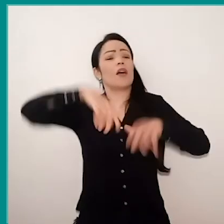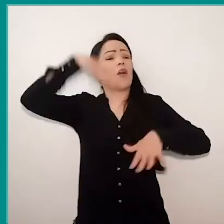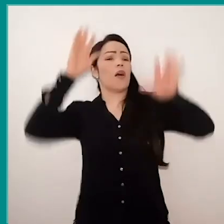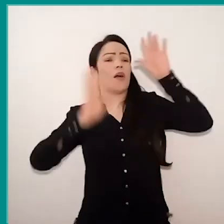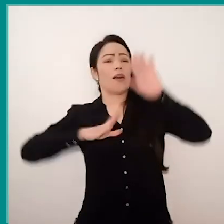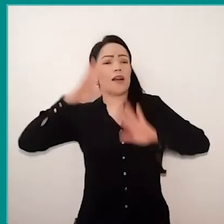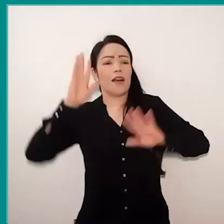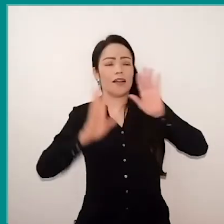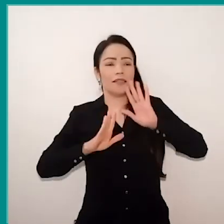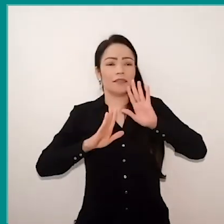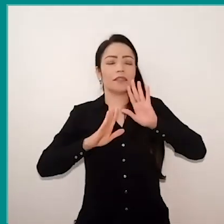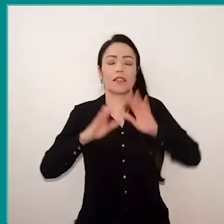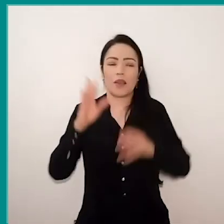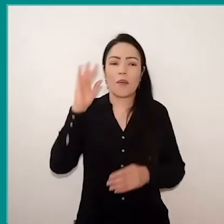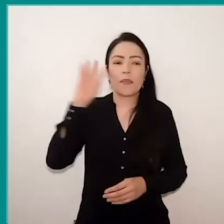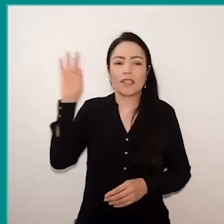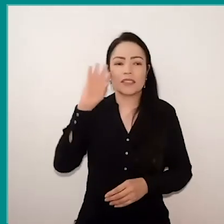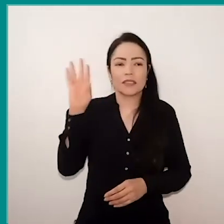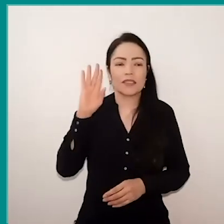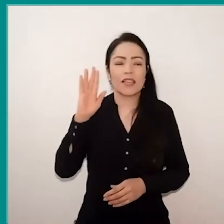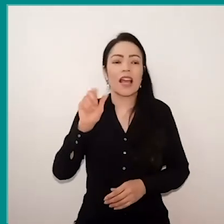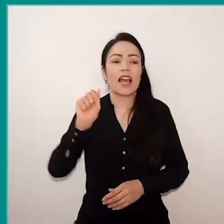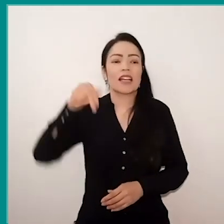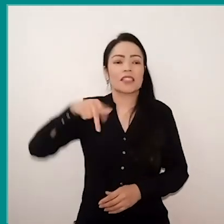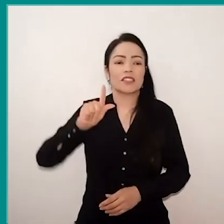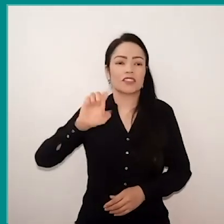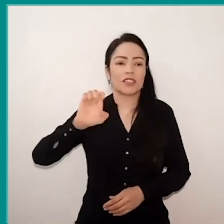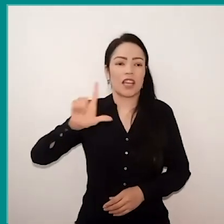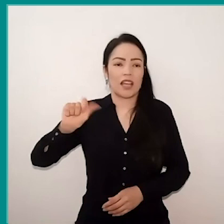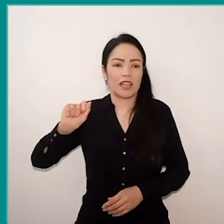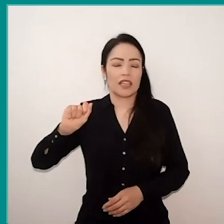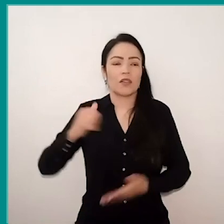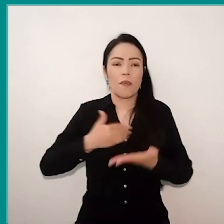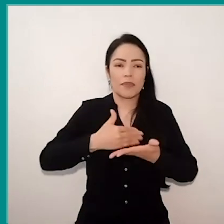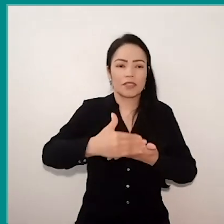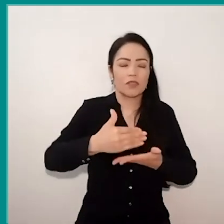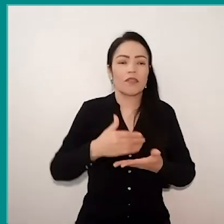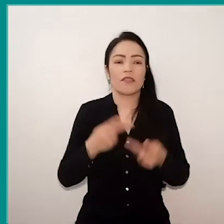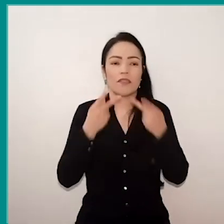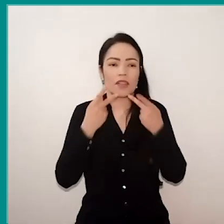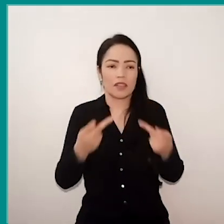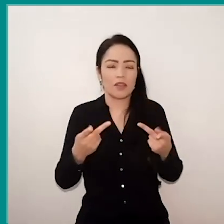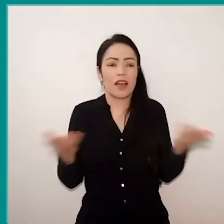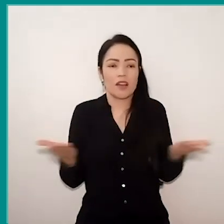it was a thought from the speech from Angela, in the early afternoon, saying from this moment that we are living,